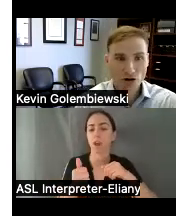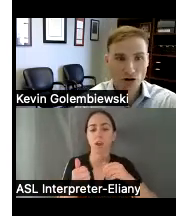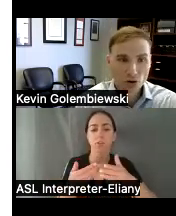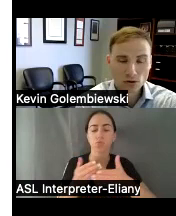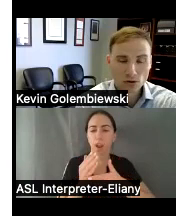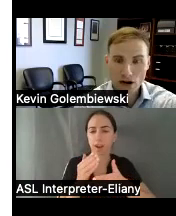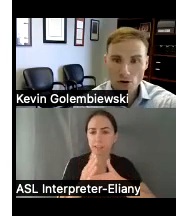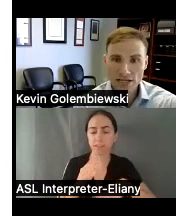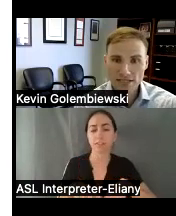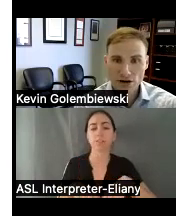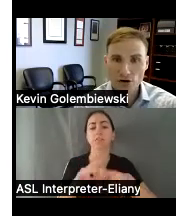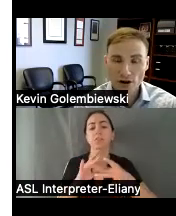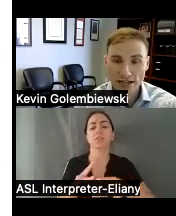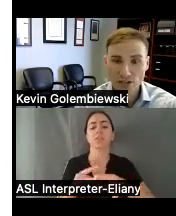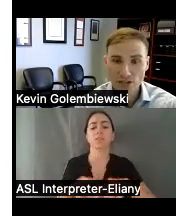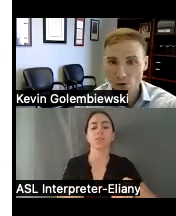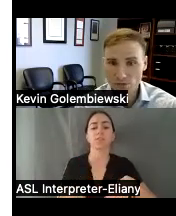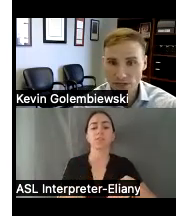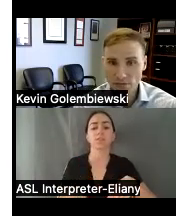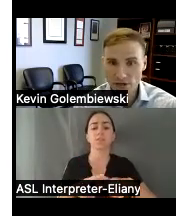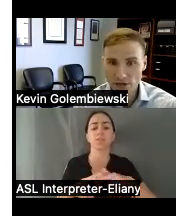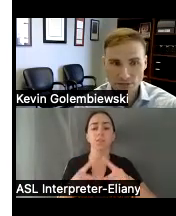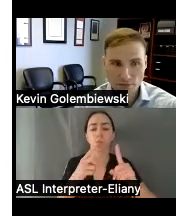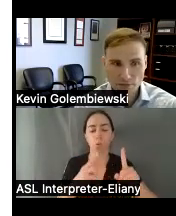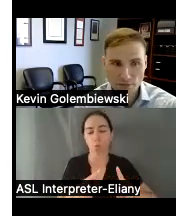our goals and priorities and our grants we wouldn't be able to accept the matter